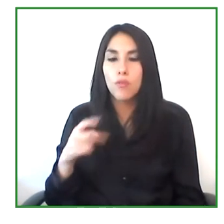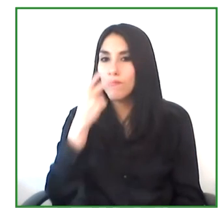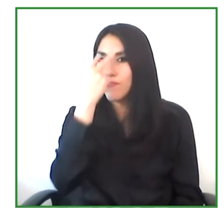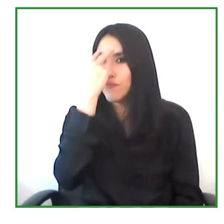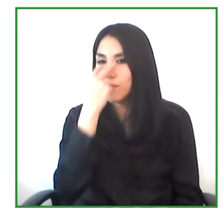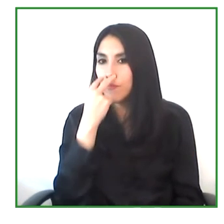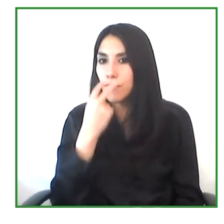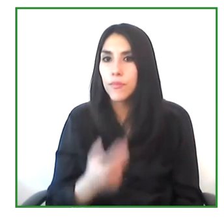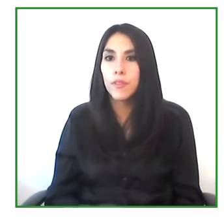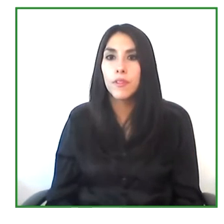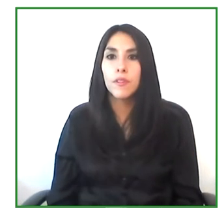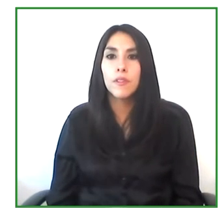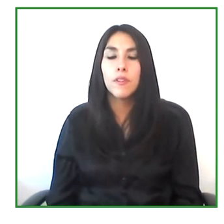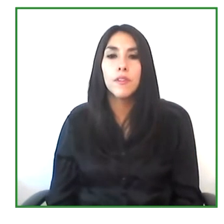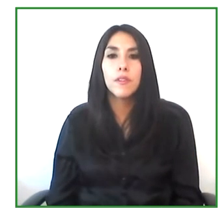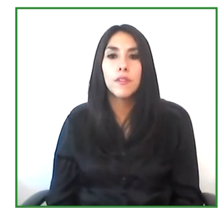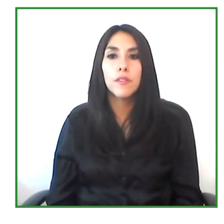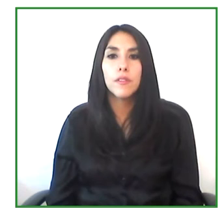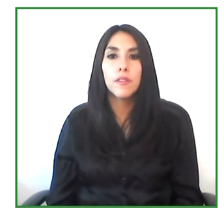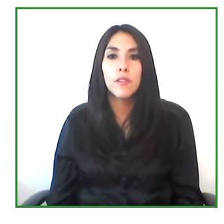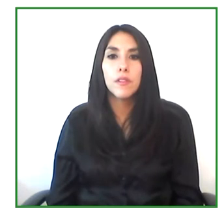where we have some limitations about the data collection.